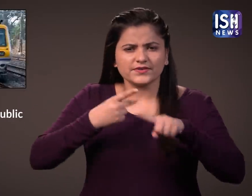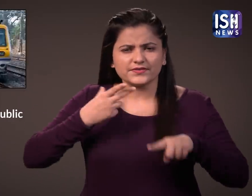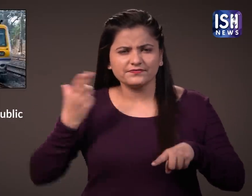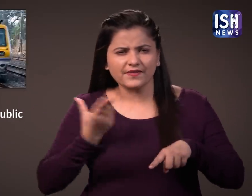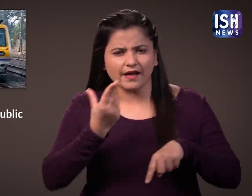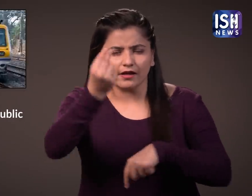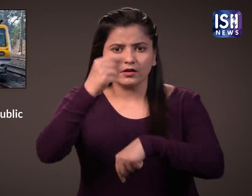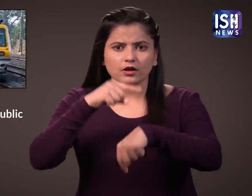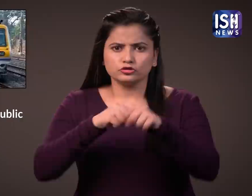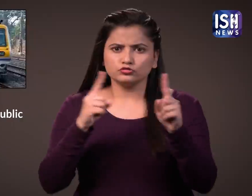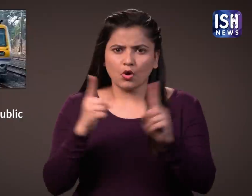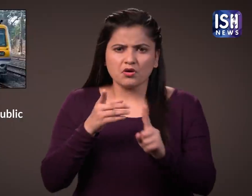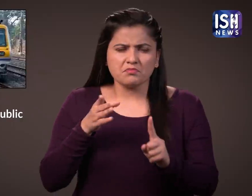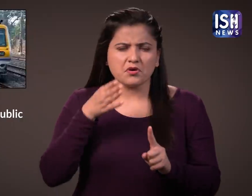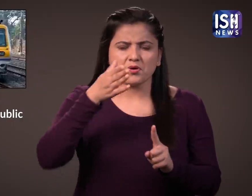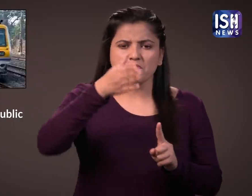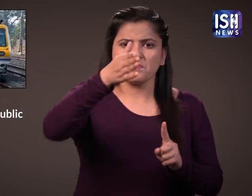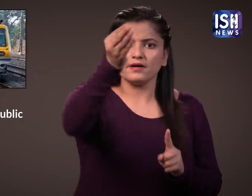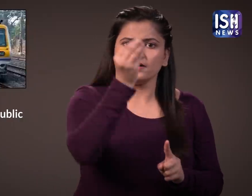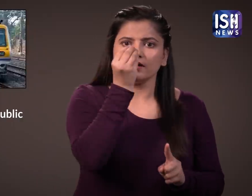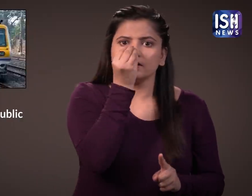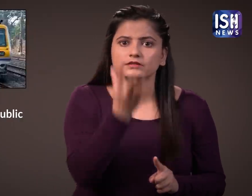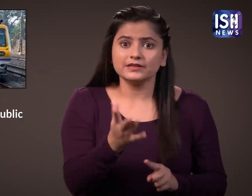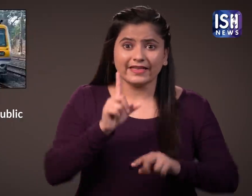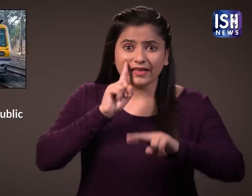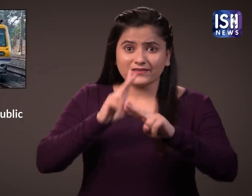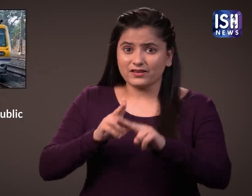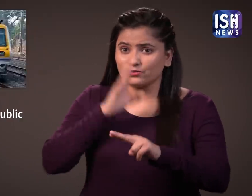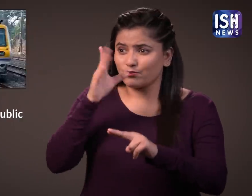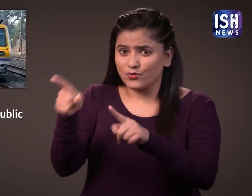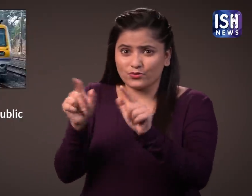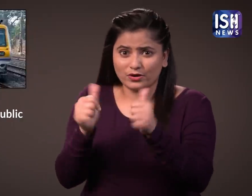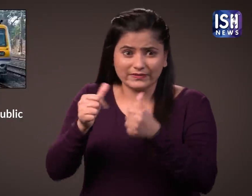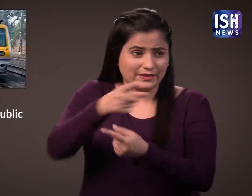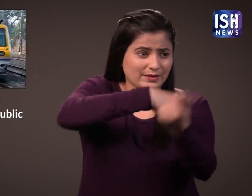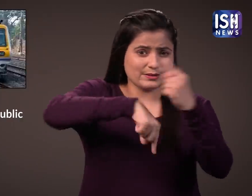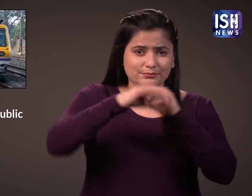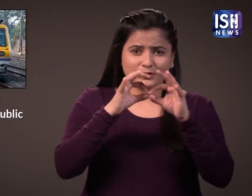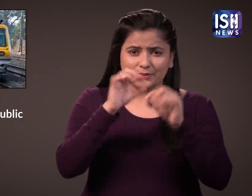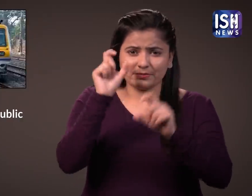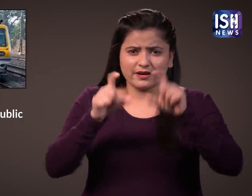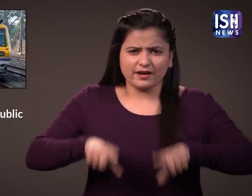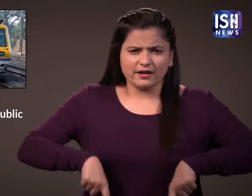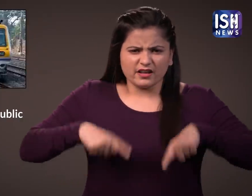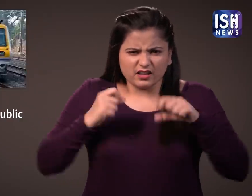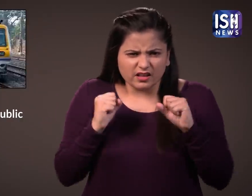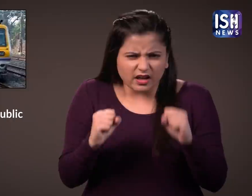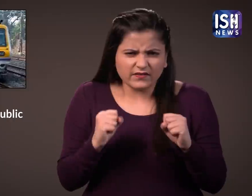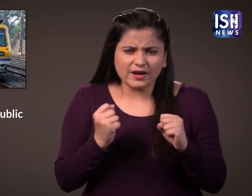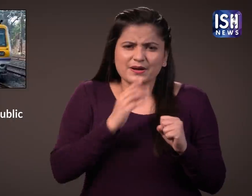and helps one reach their destination on time. Life without locals is very difficult for Mubaikars.